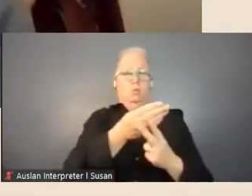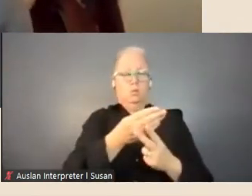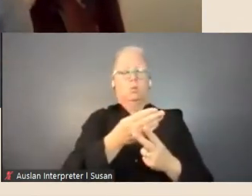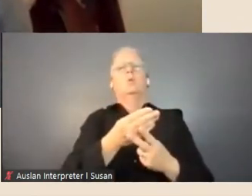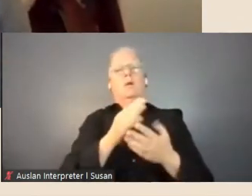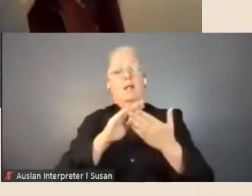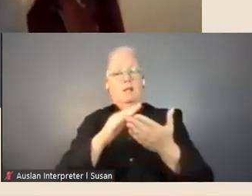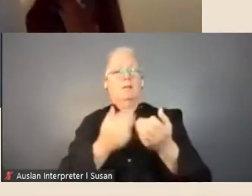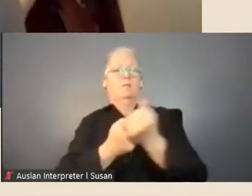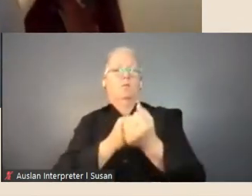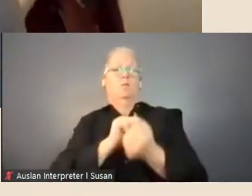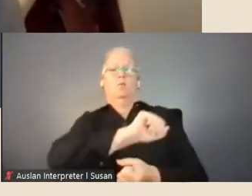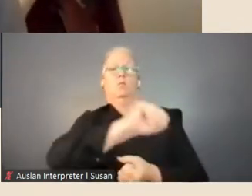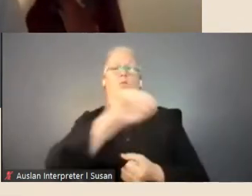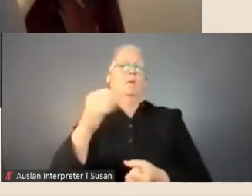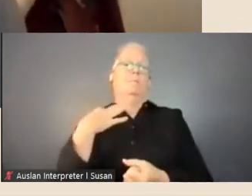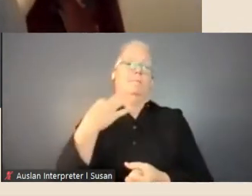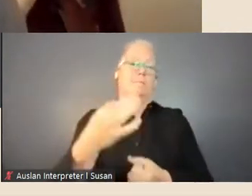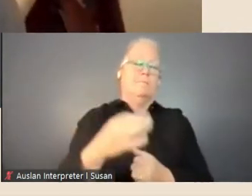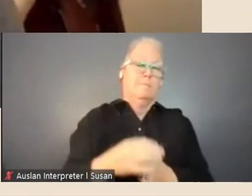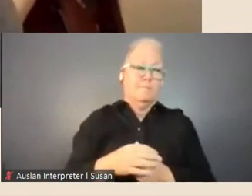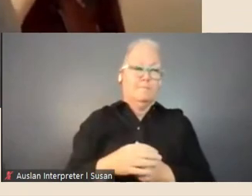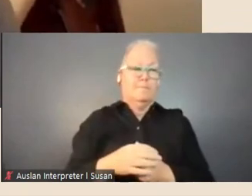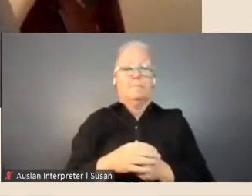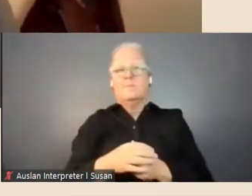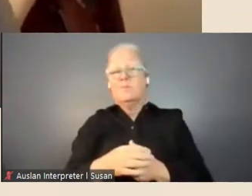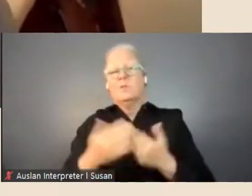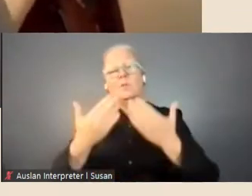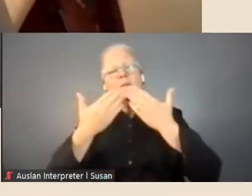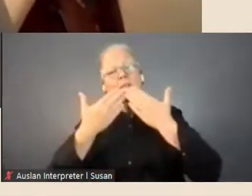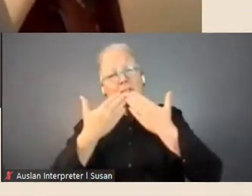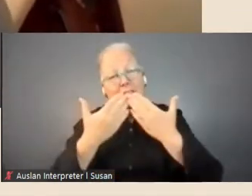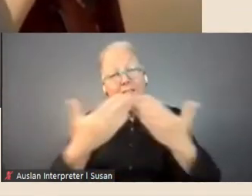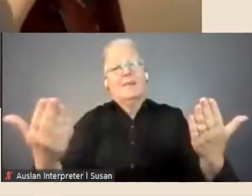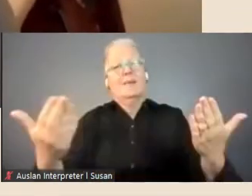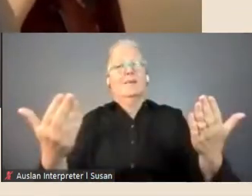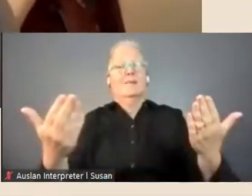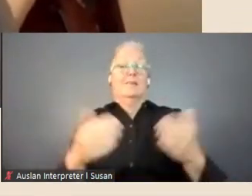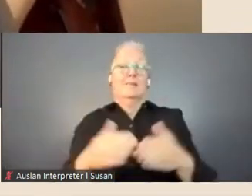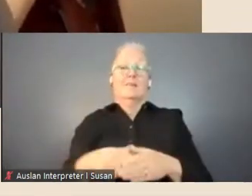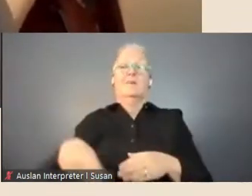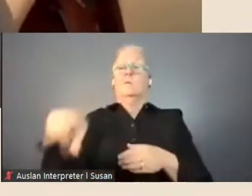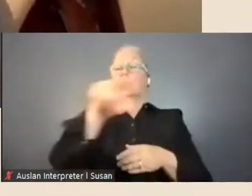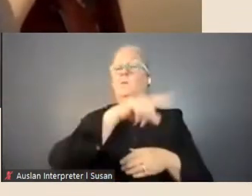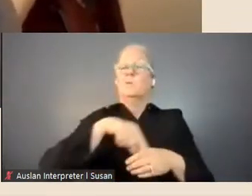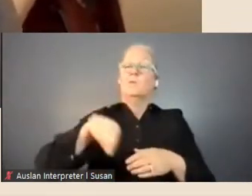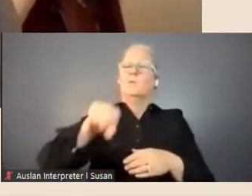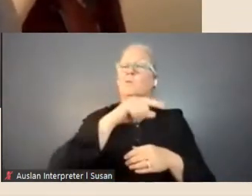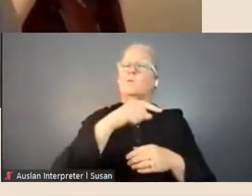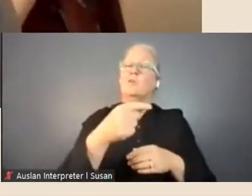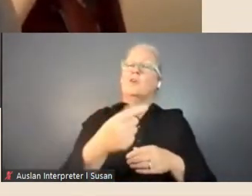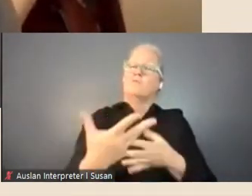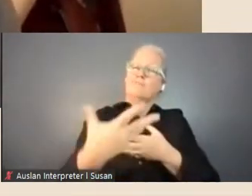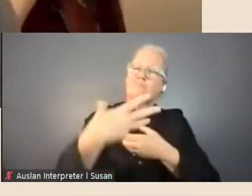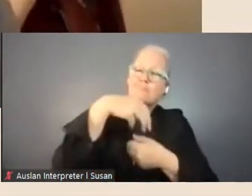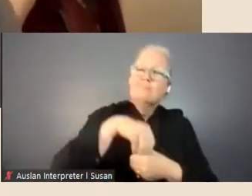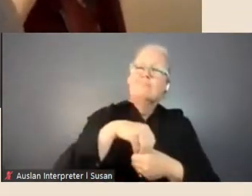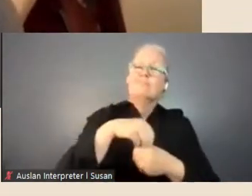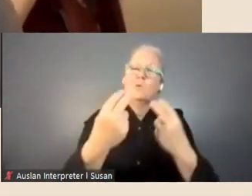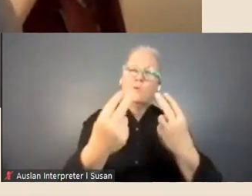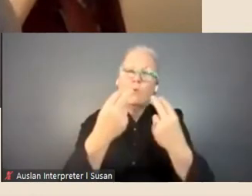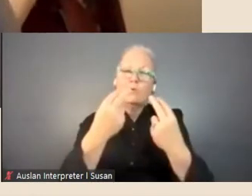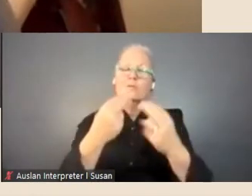So thank you, everyone, for attending this session and for asking these questions